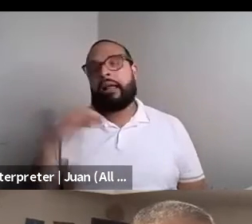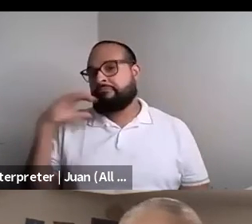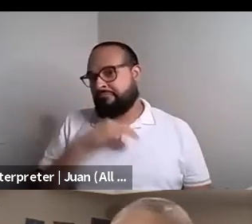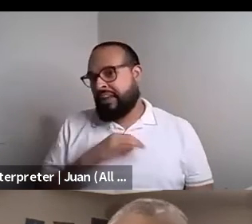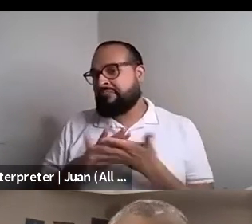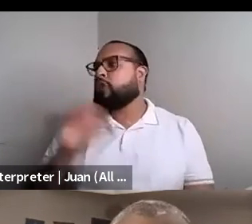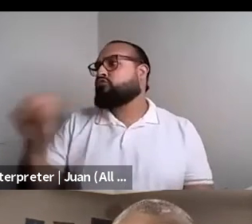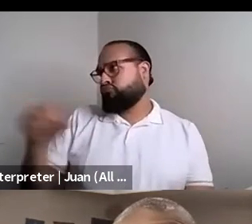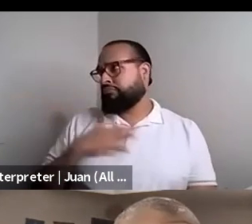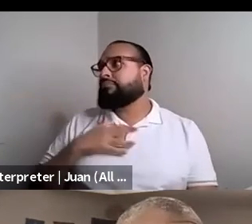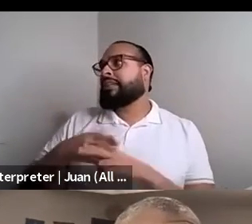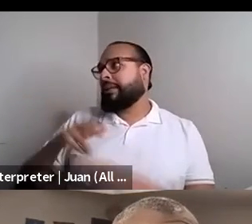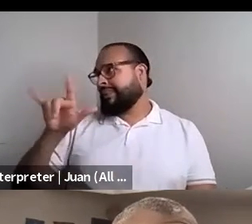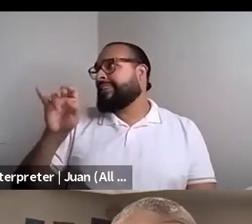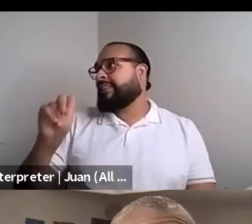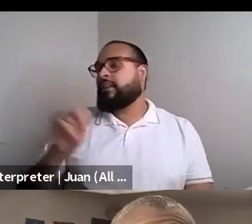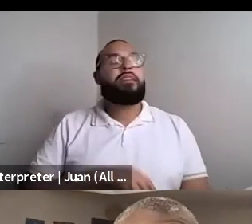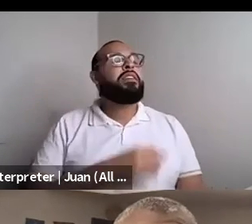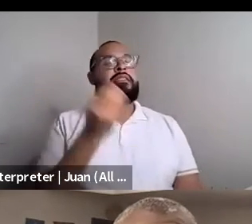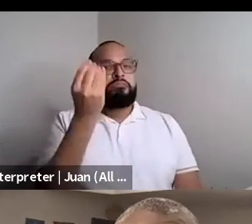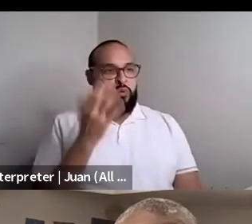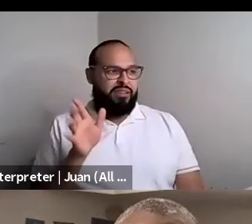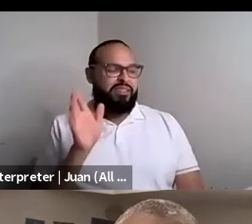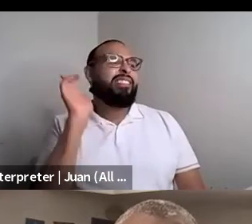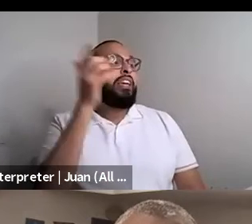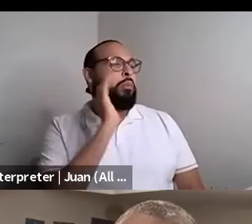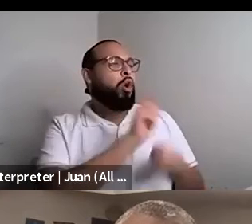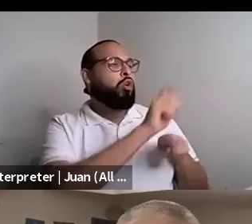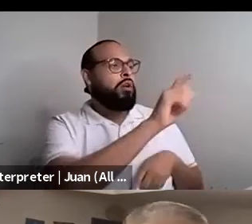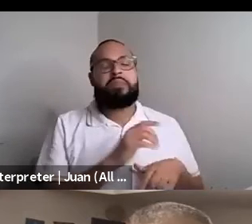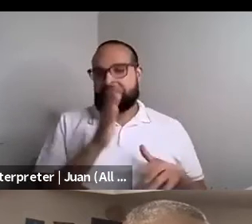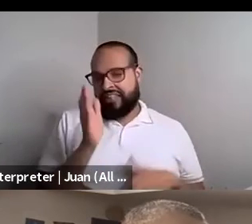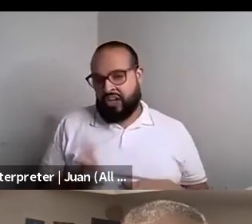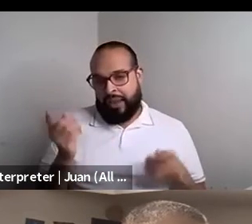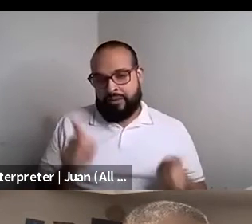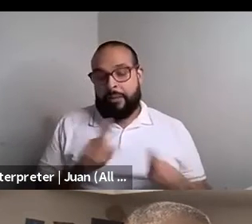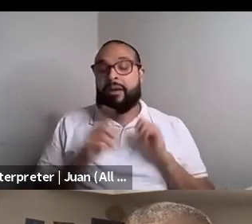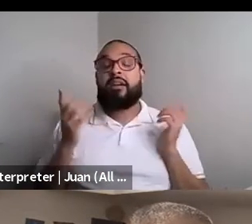Nahshon Anderson: And he said he would call me later on that night. He never did. But anyway, after that situation. I definitely knew that I needed to be writing